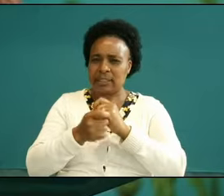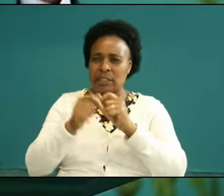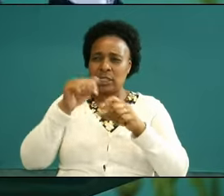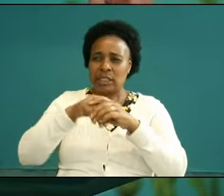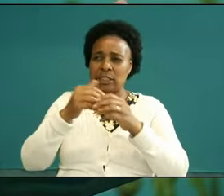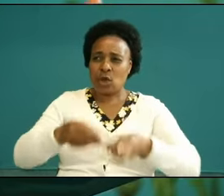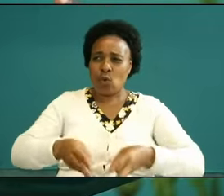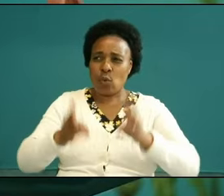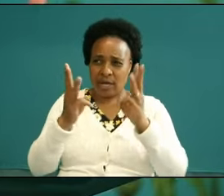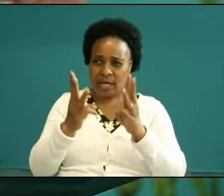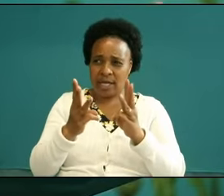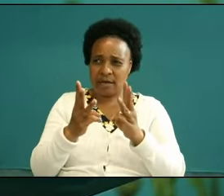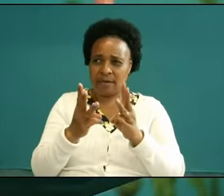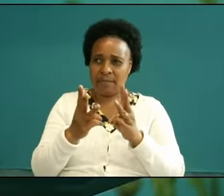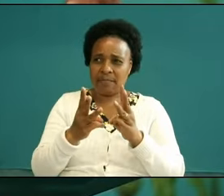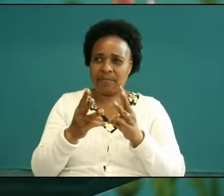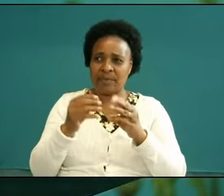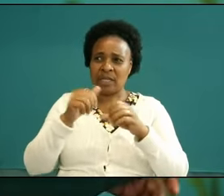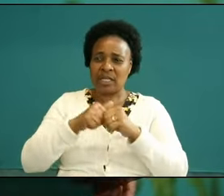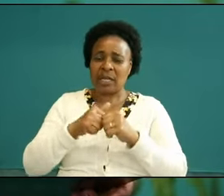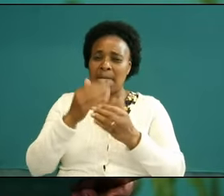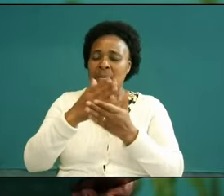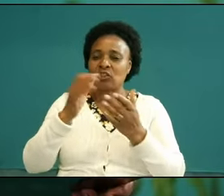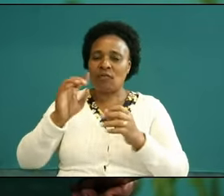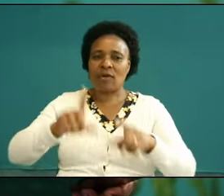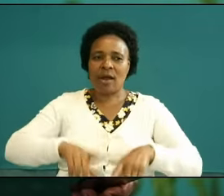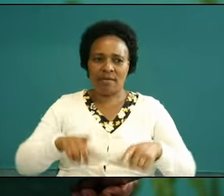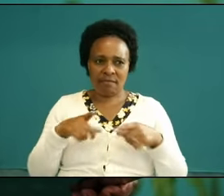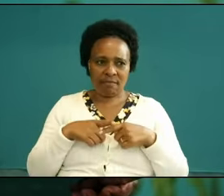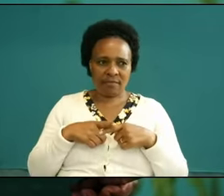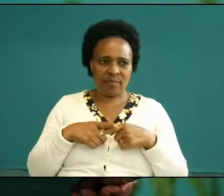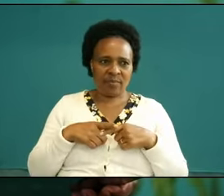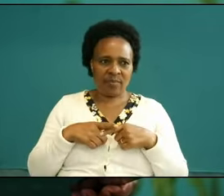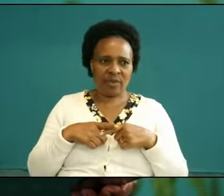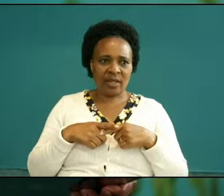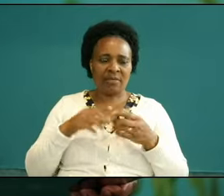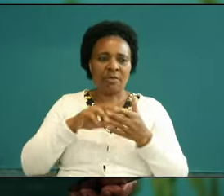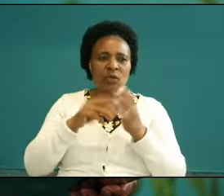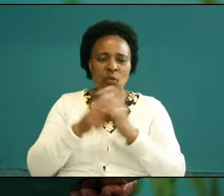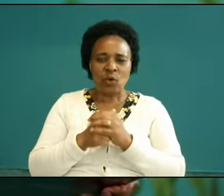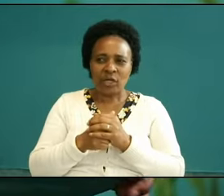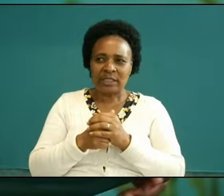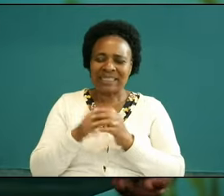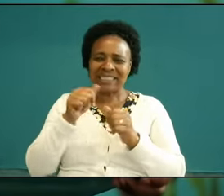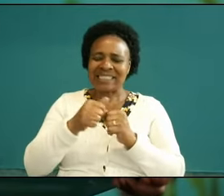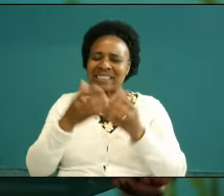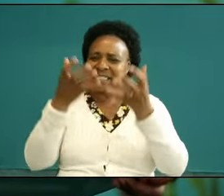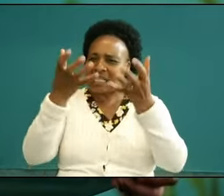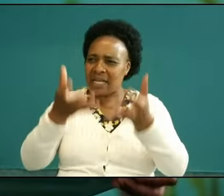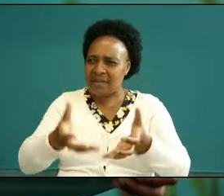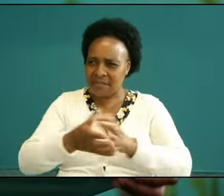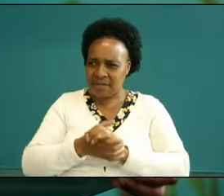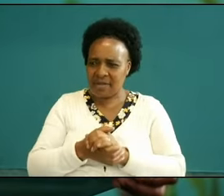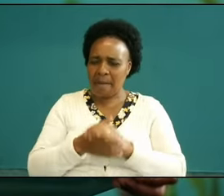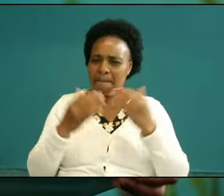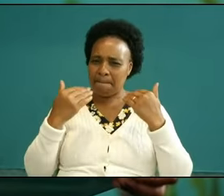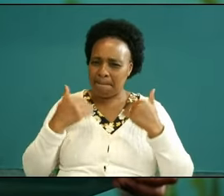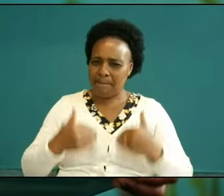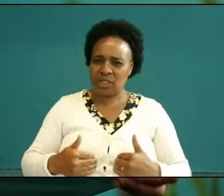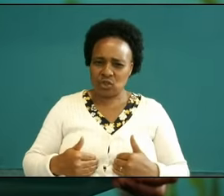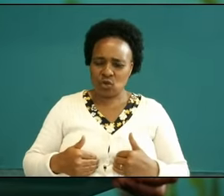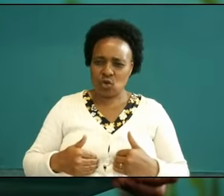confrontation there's conflict there's Battle of Life wrestling is intense personal Close Quarters